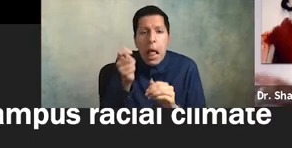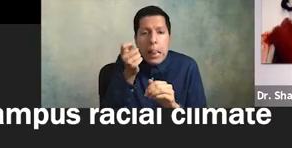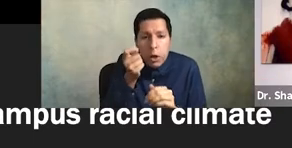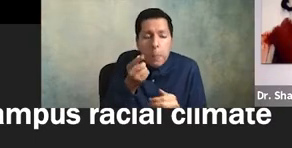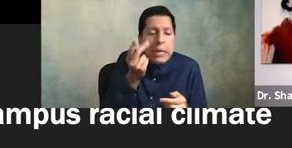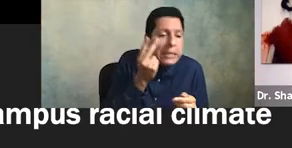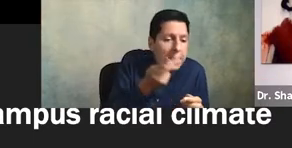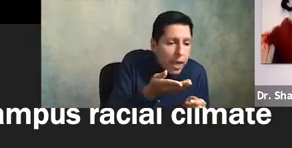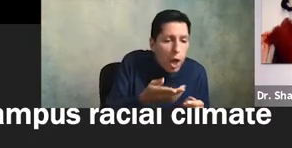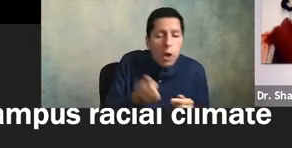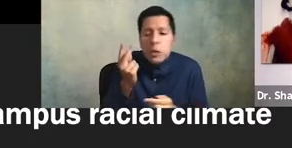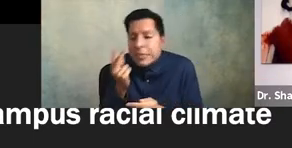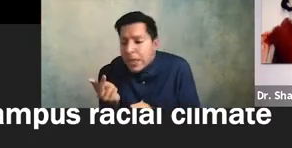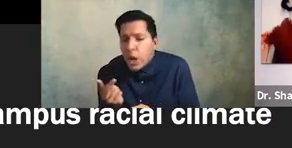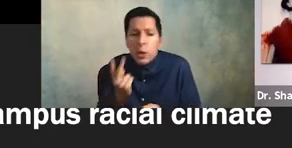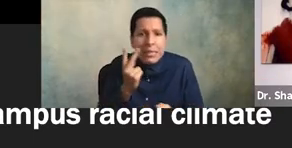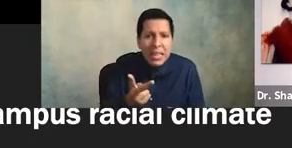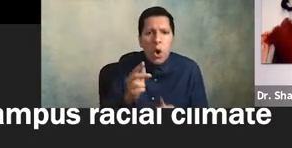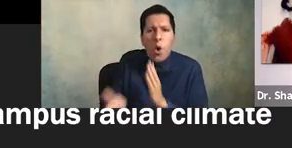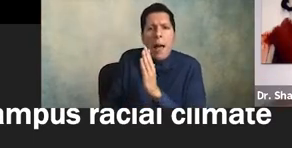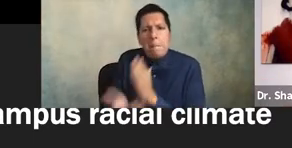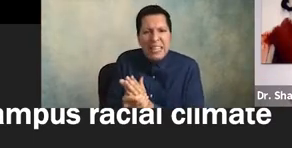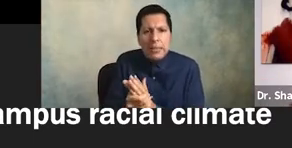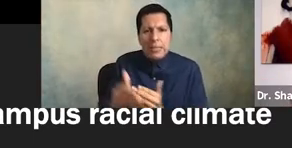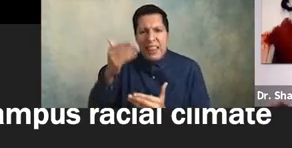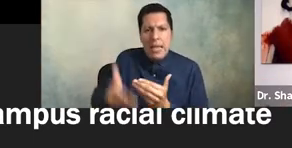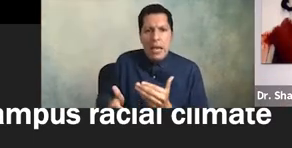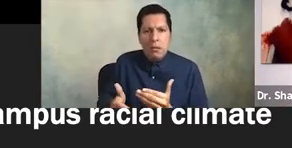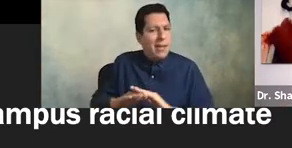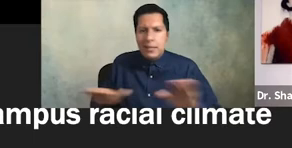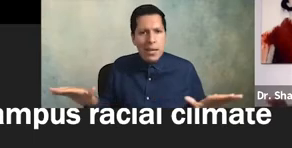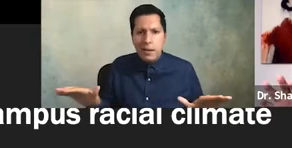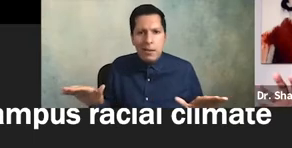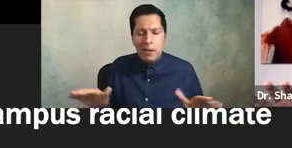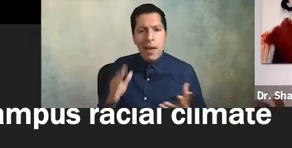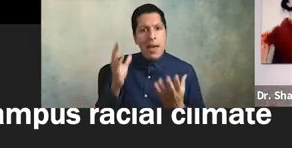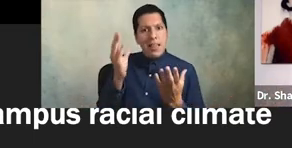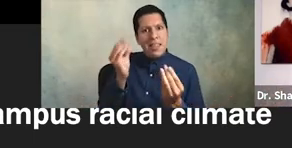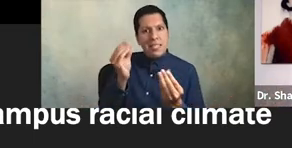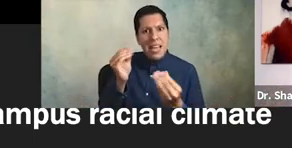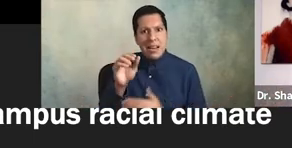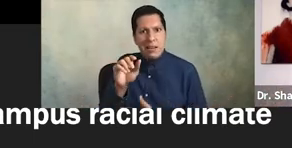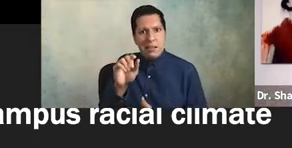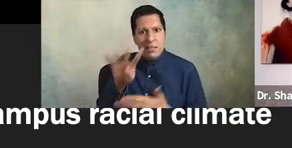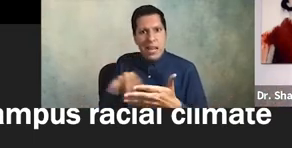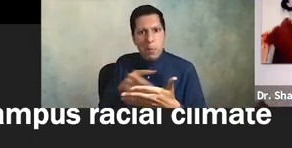included as appendices at the end those data tables make painstakingly clear that these are